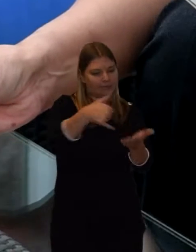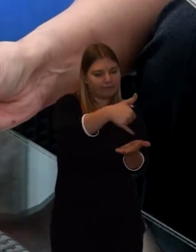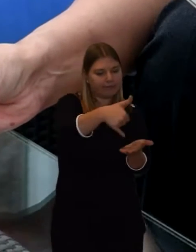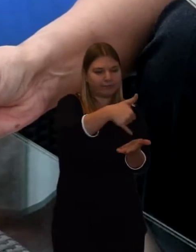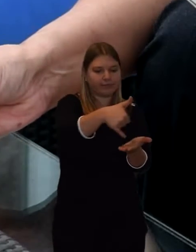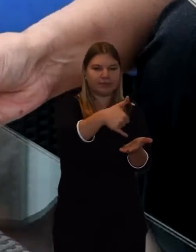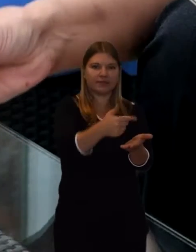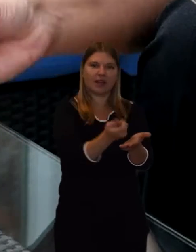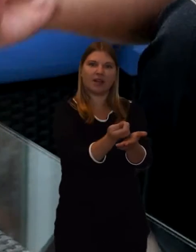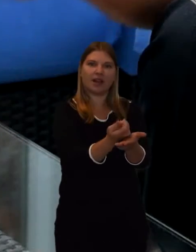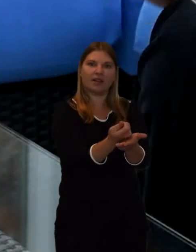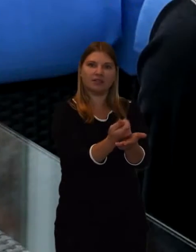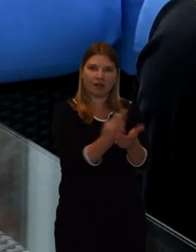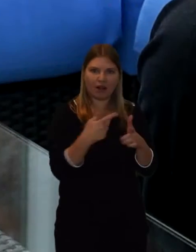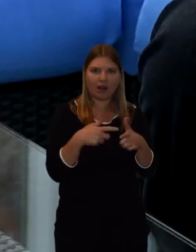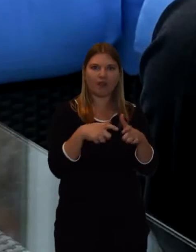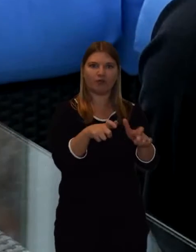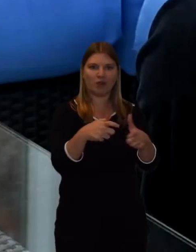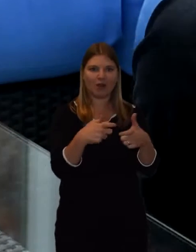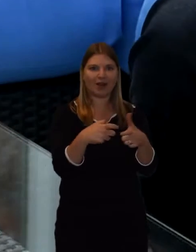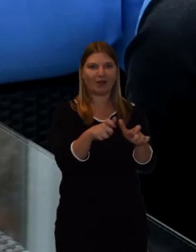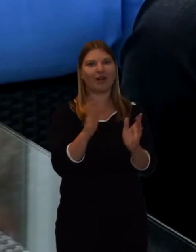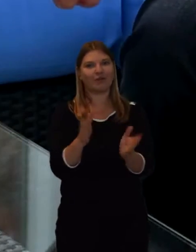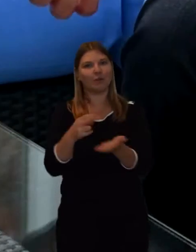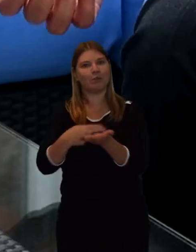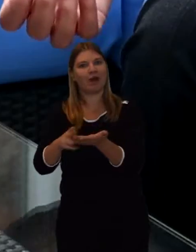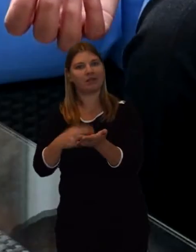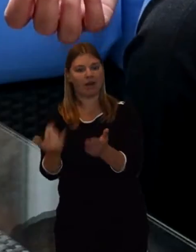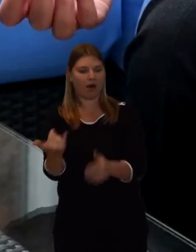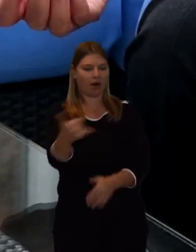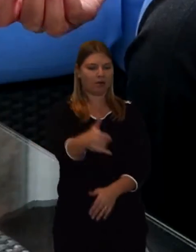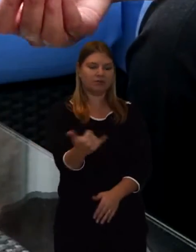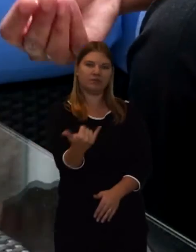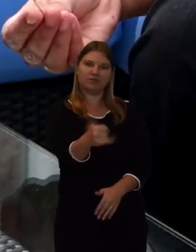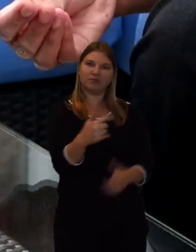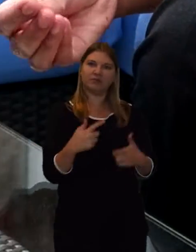and that would be kept going continuously. So we keep adding ghee to it, to keep it going.